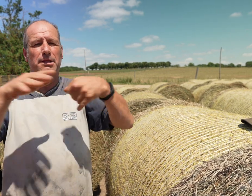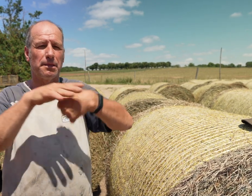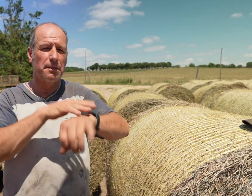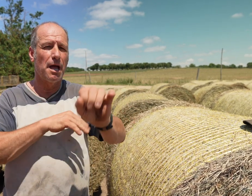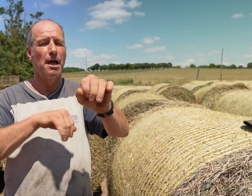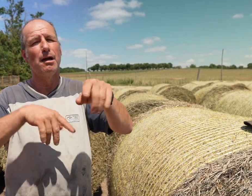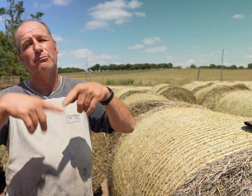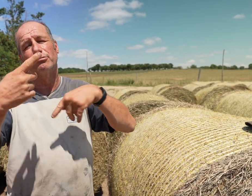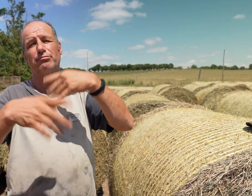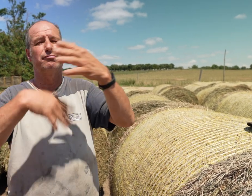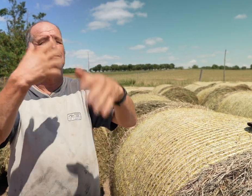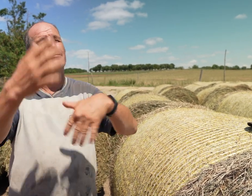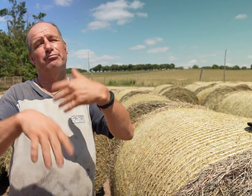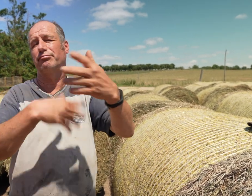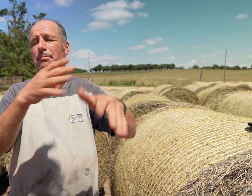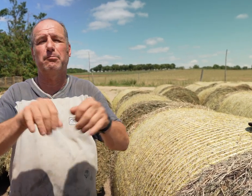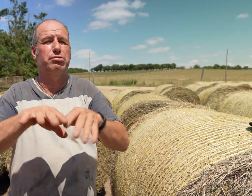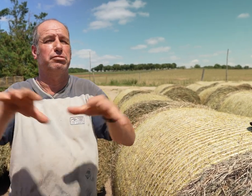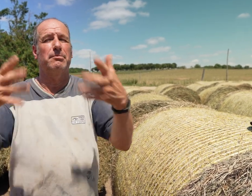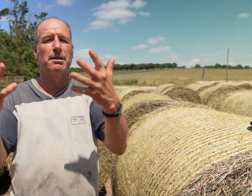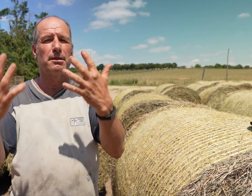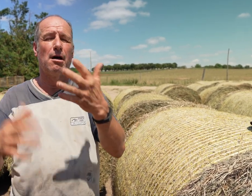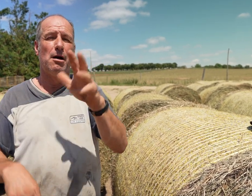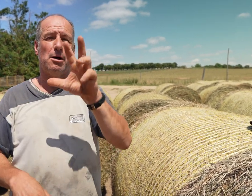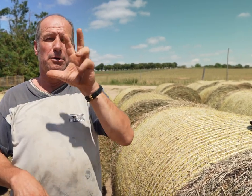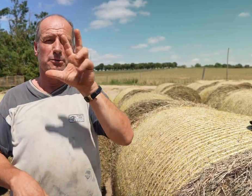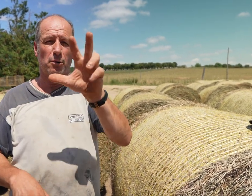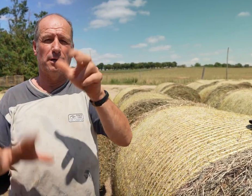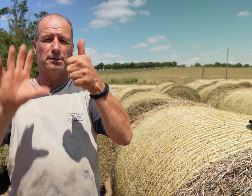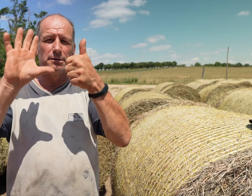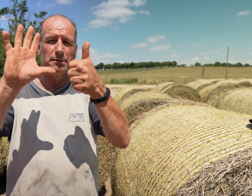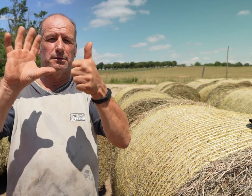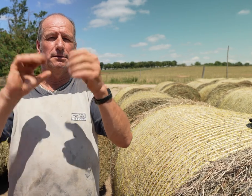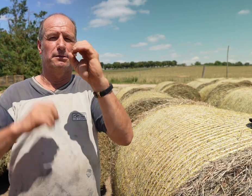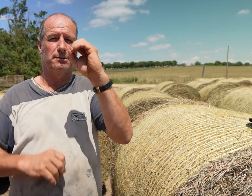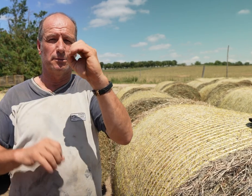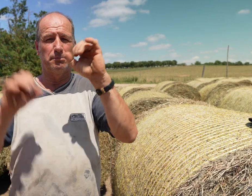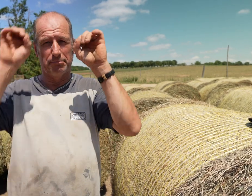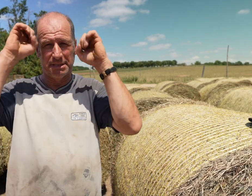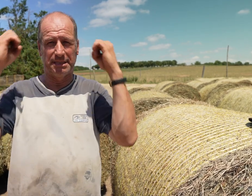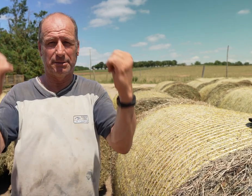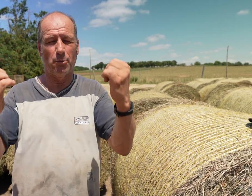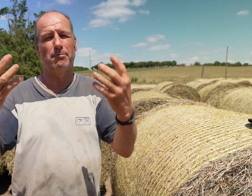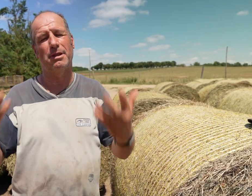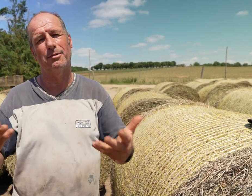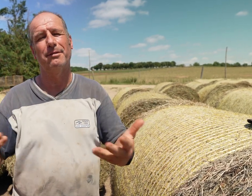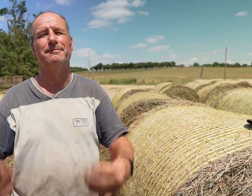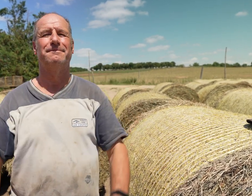They also gave birth to more, and so the farm grew into 360 bison now.